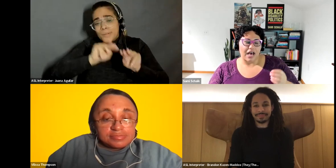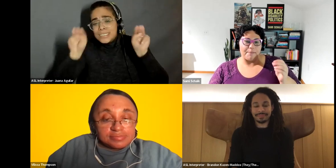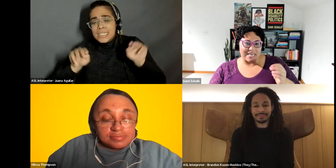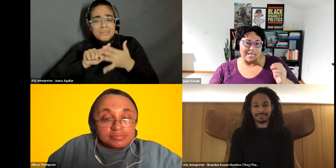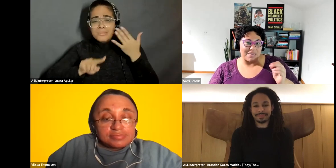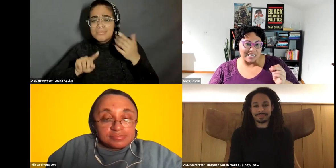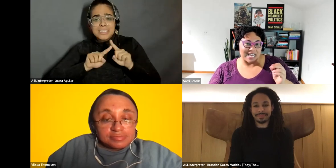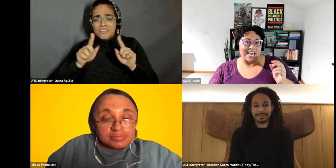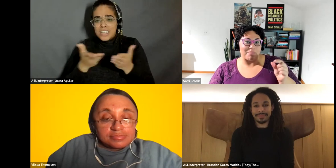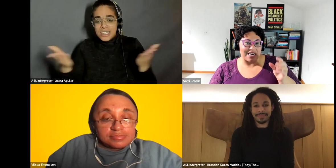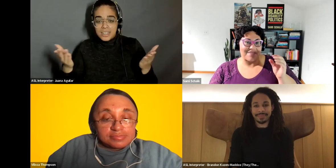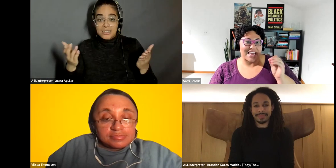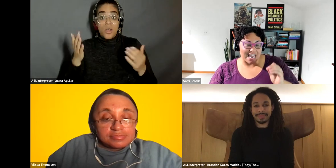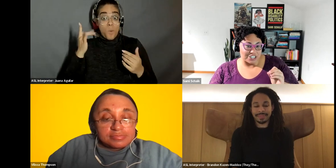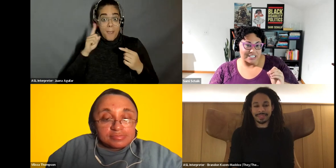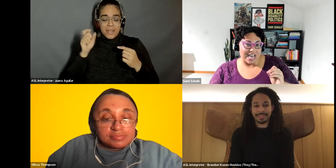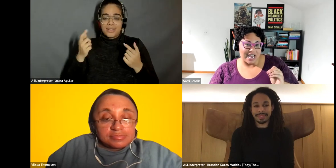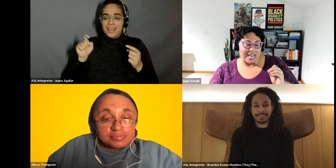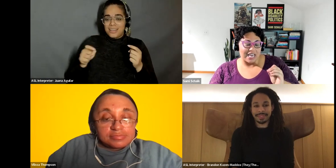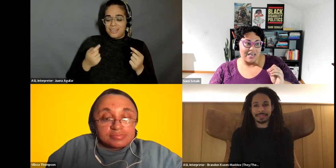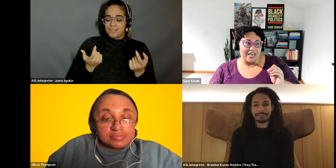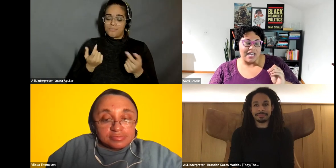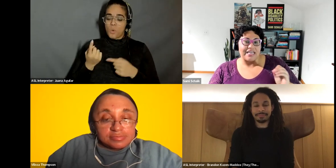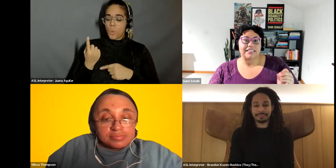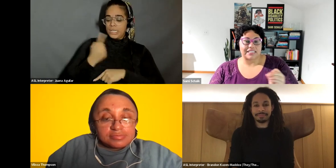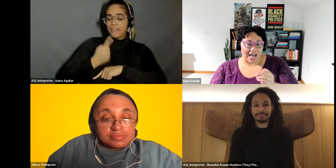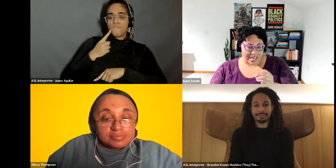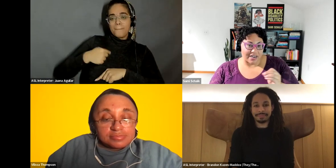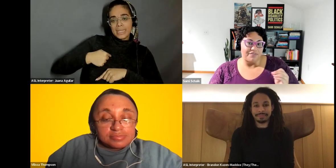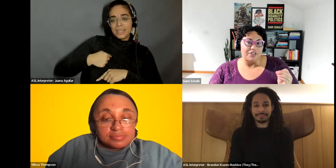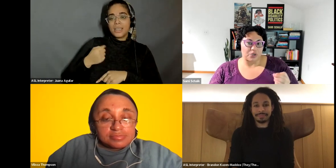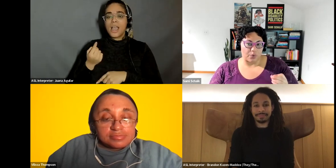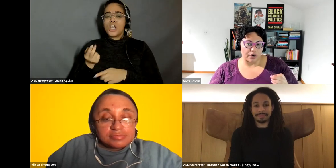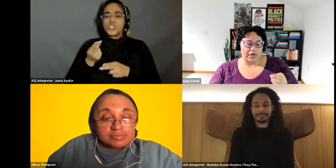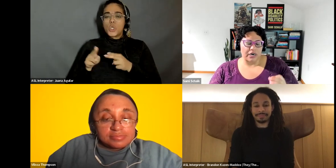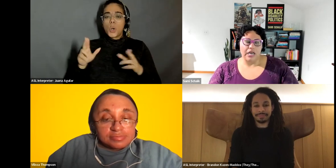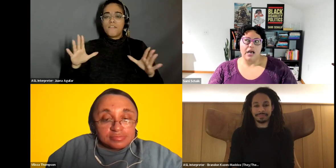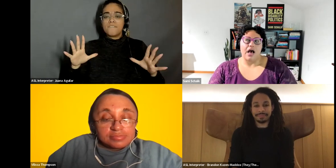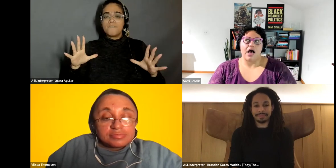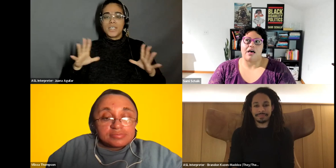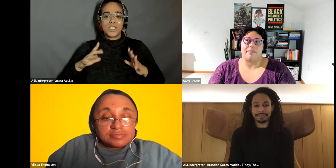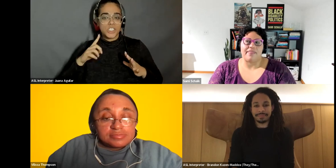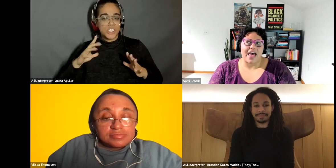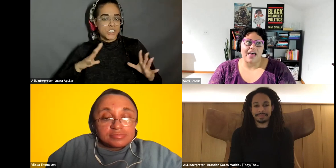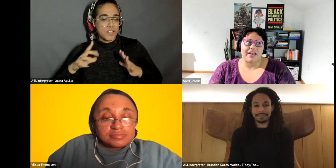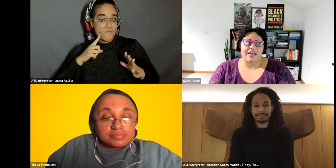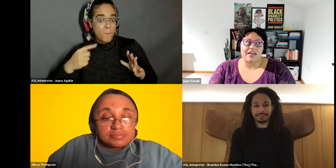Sami Schalk: a mini-day a mini vacation day inside of the tour. and that